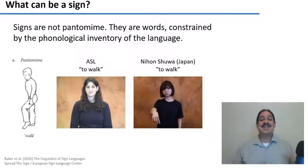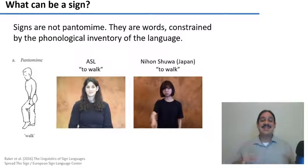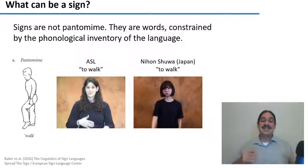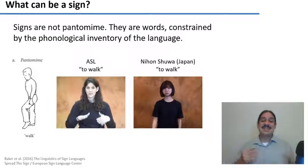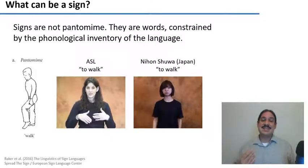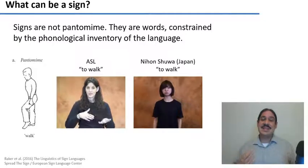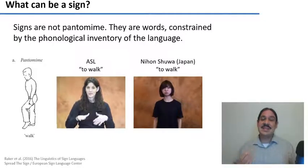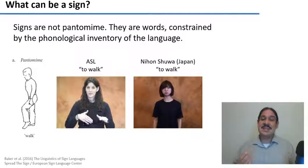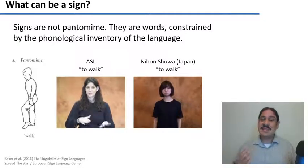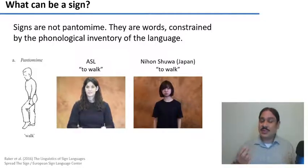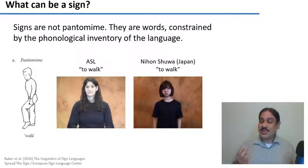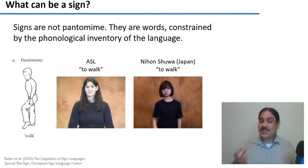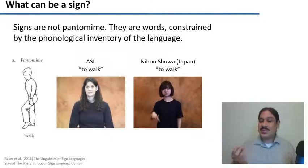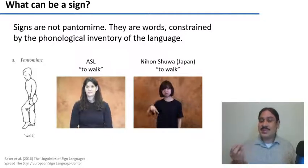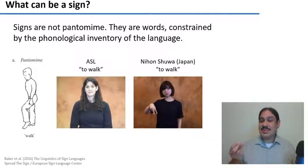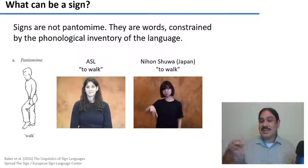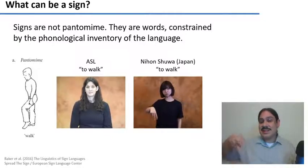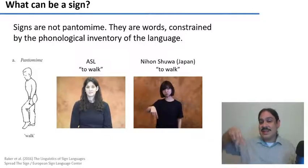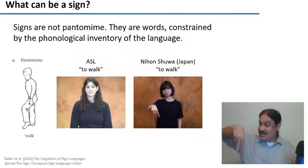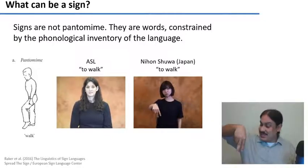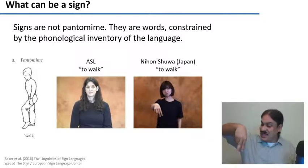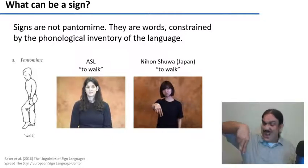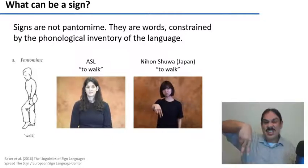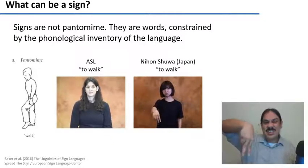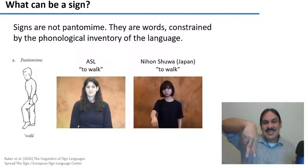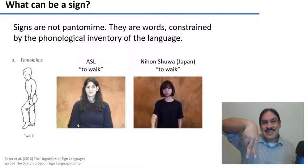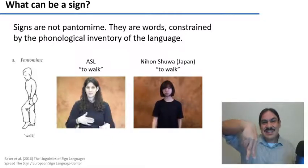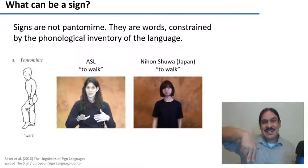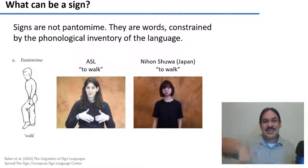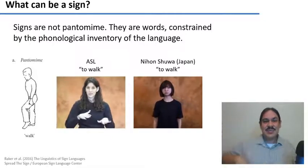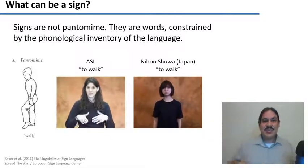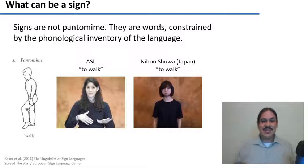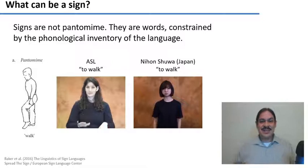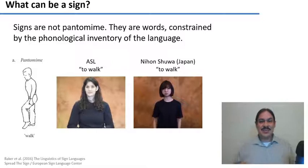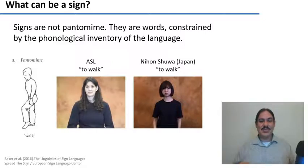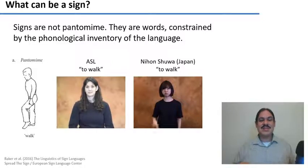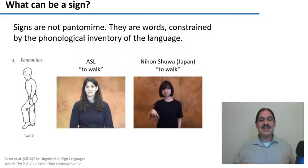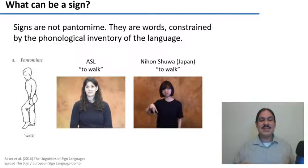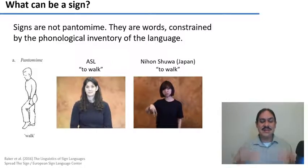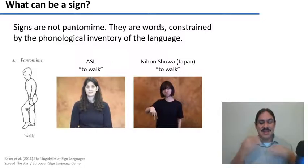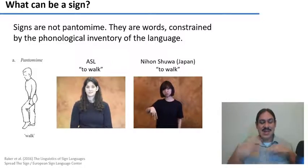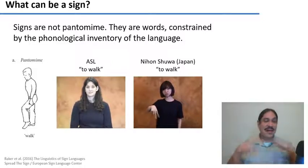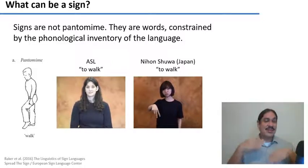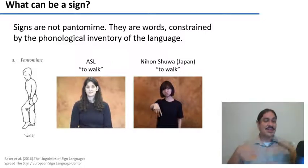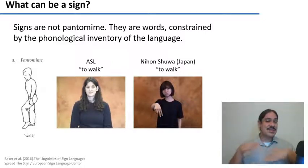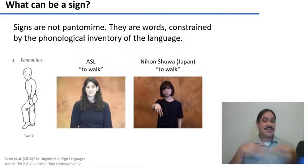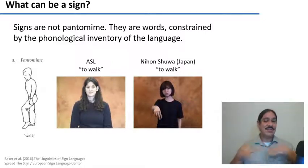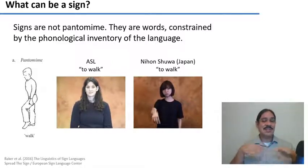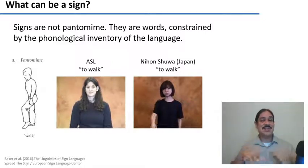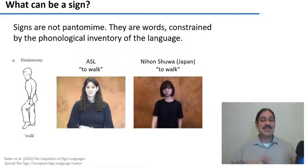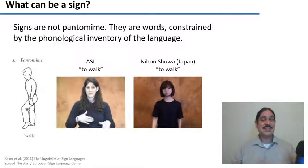you can only guess that after i've told you what the signs actually mean. there's some resemblance